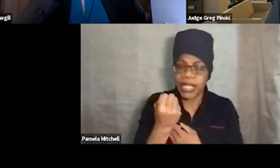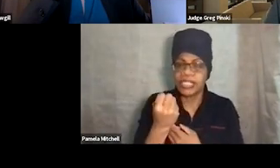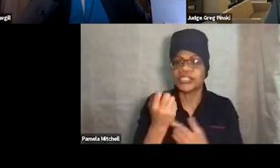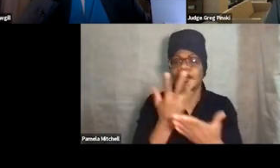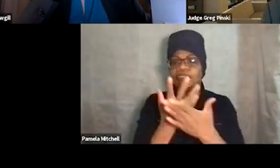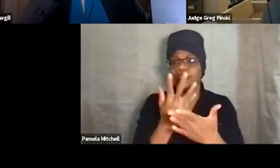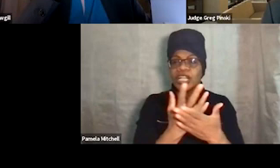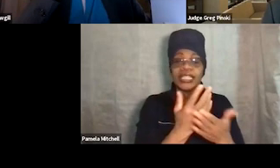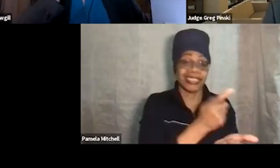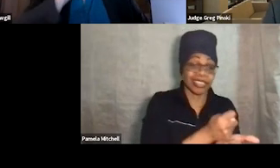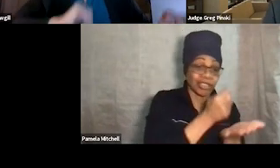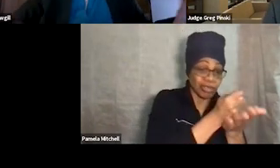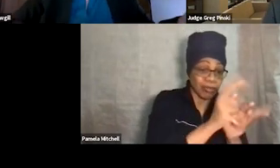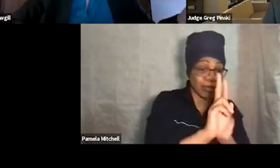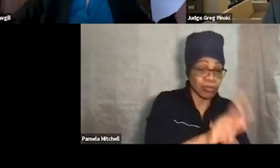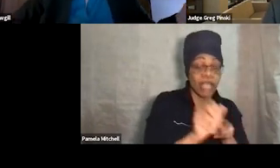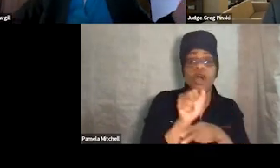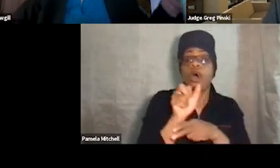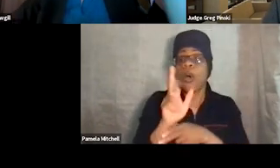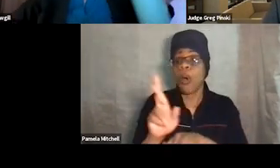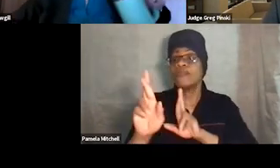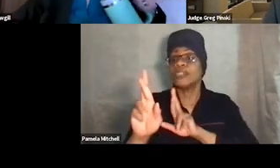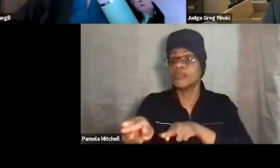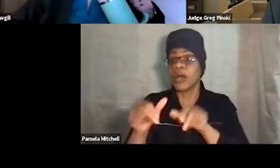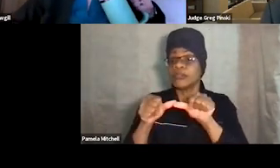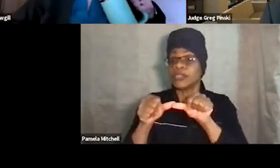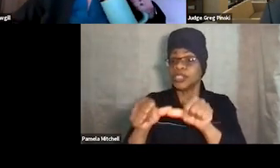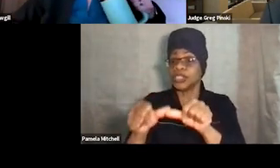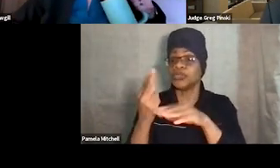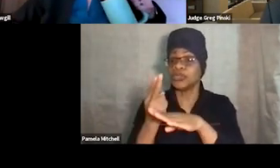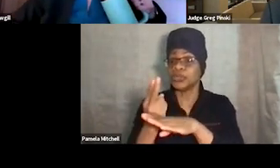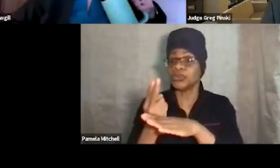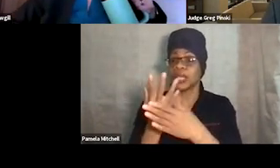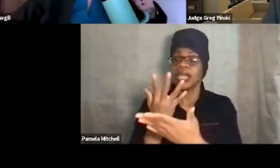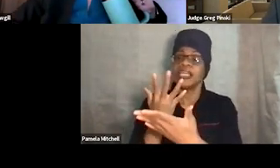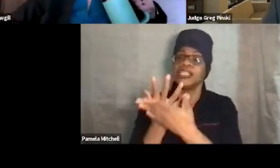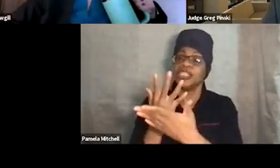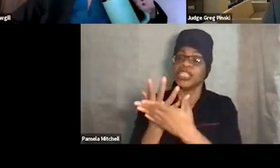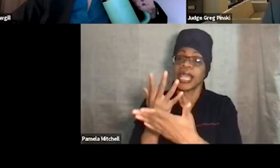or a response to continued use. Jail sanctions should be a last resort